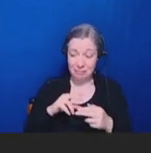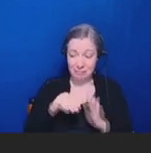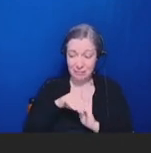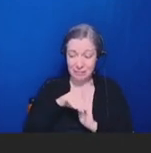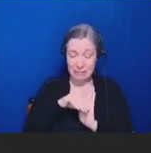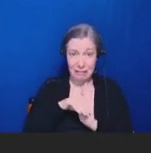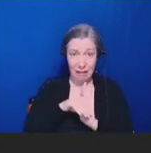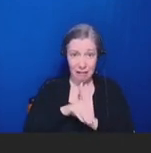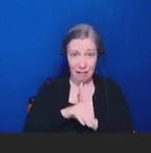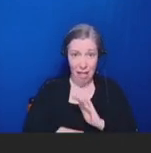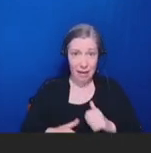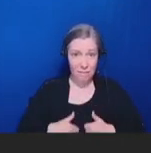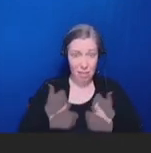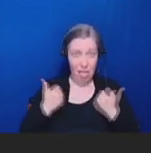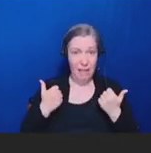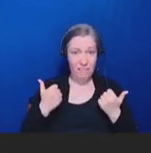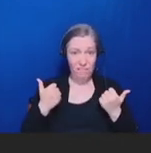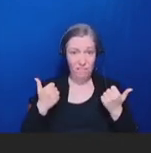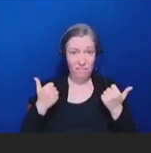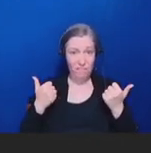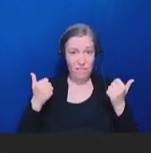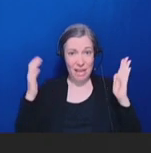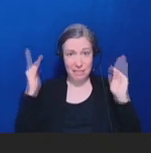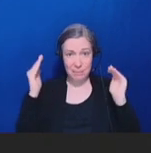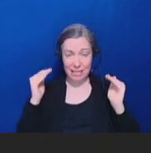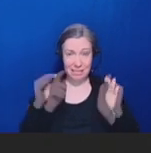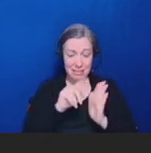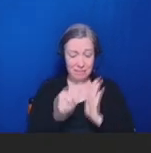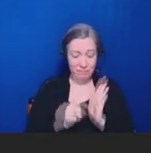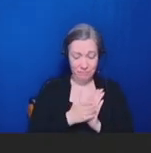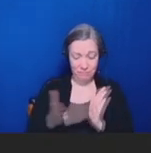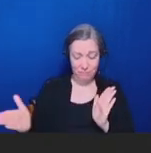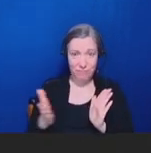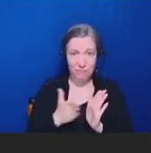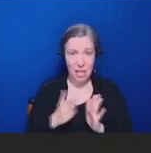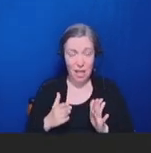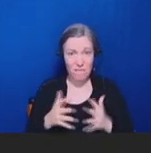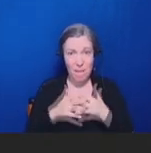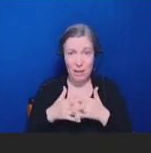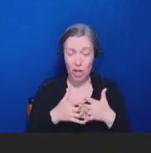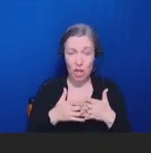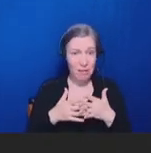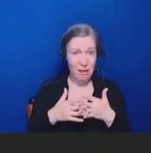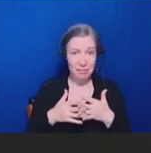of Americans, now almost five years shorter than other high-income countries. Danielle